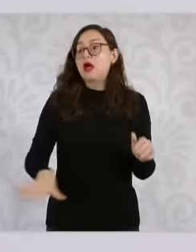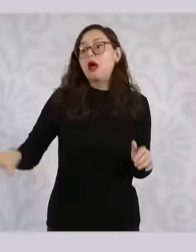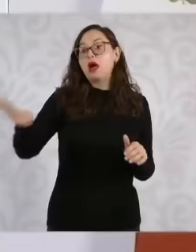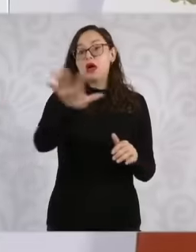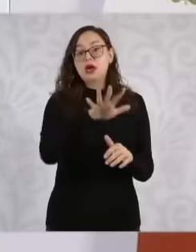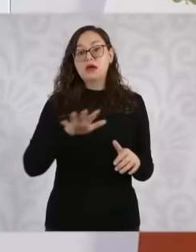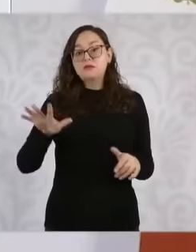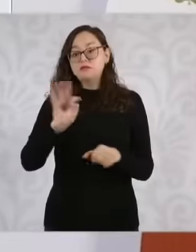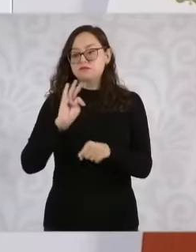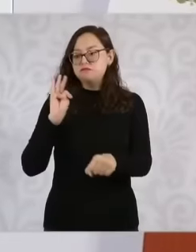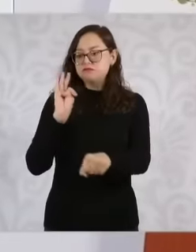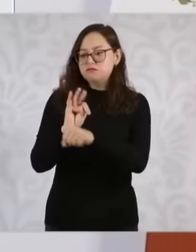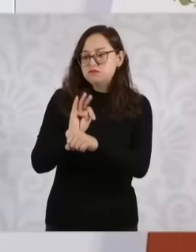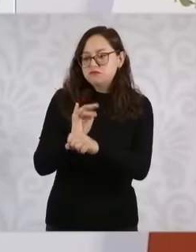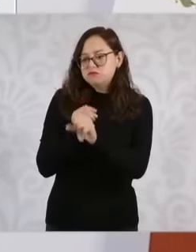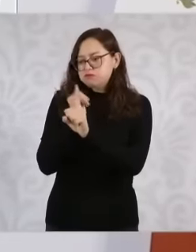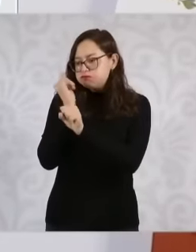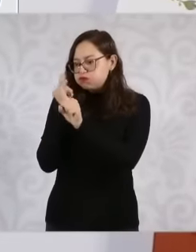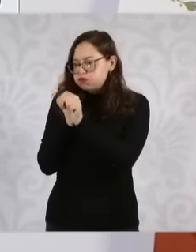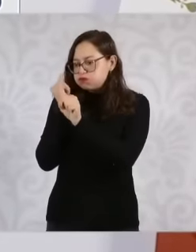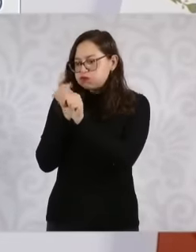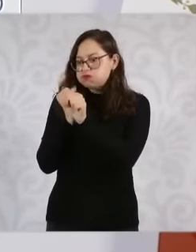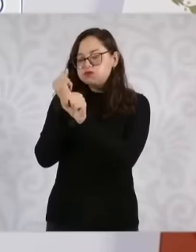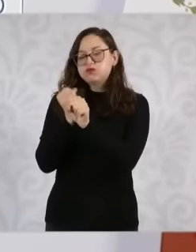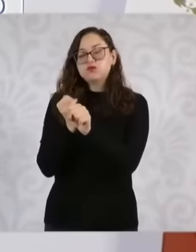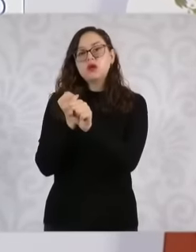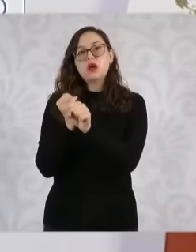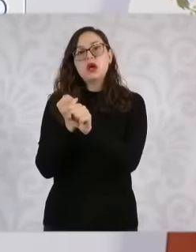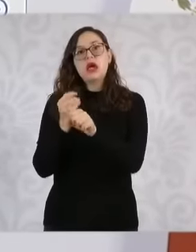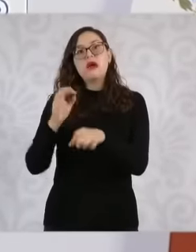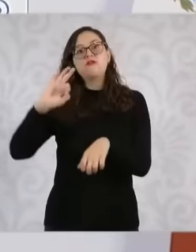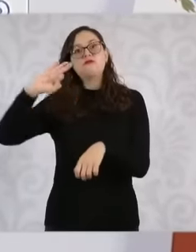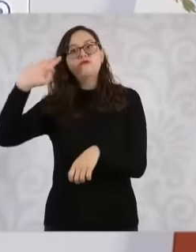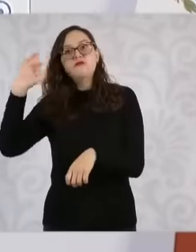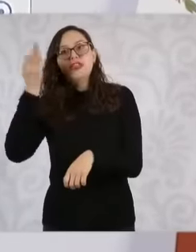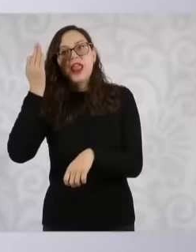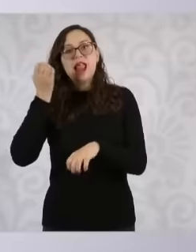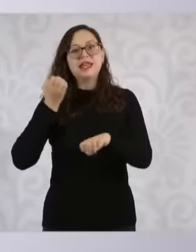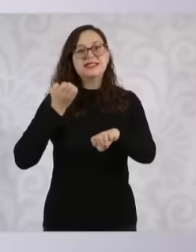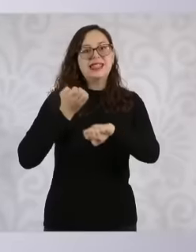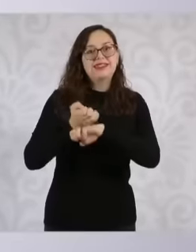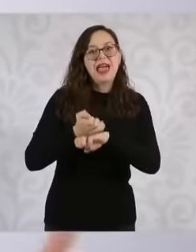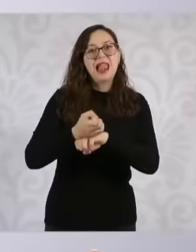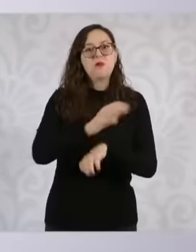intelligence and investigation systems coordinate even with the prosecutor's office to be able to